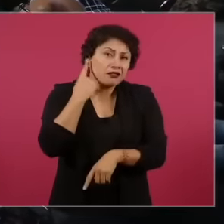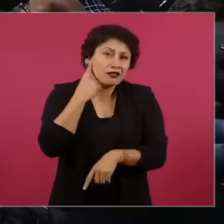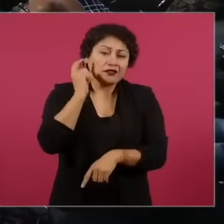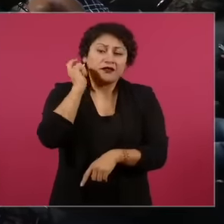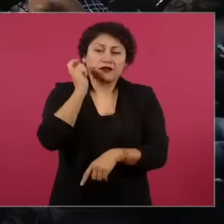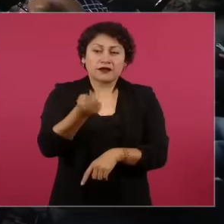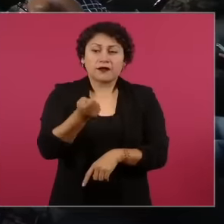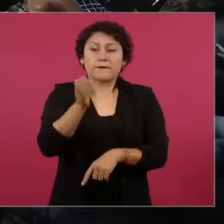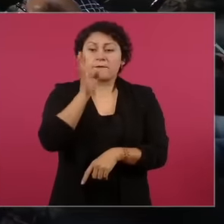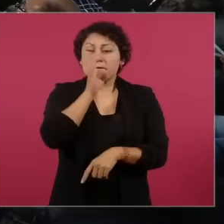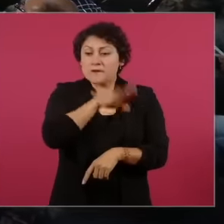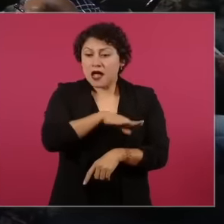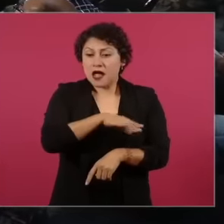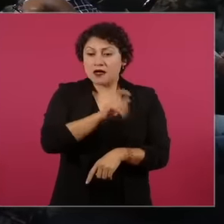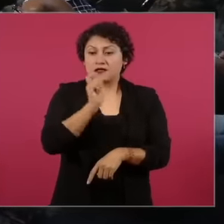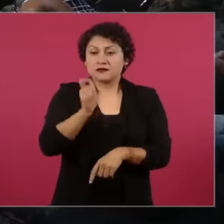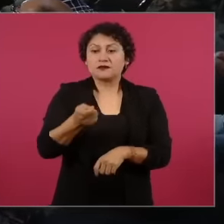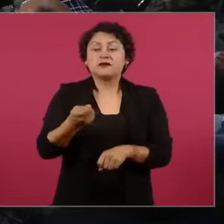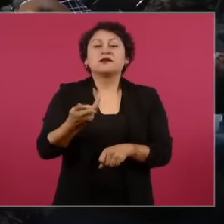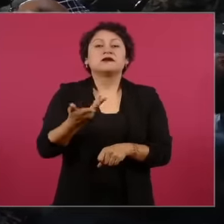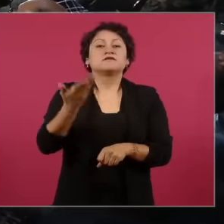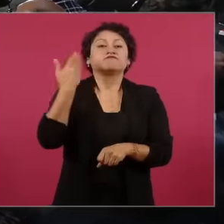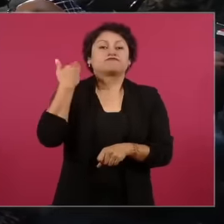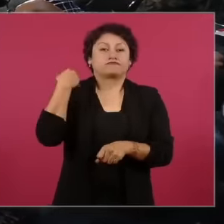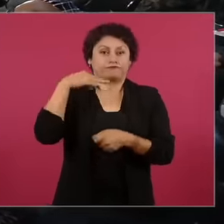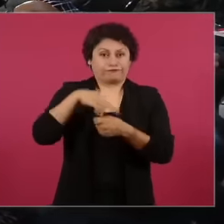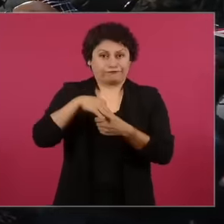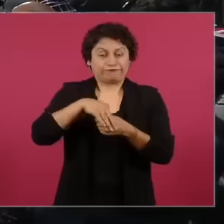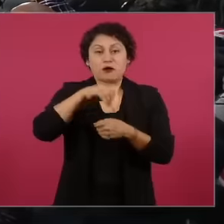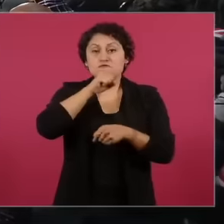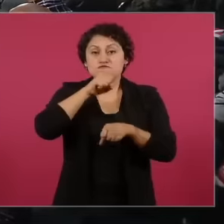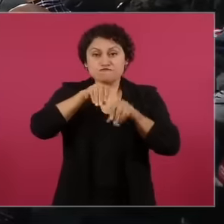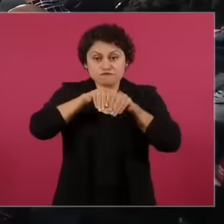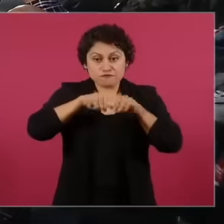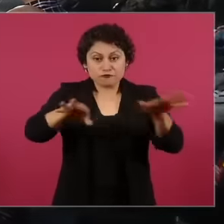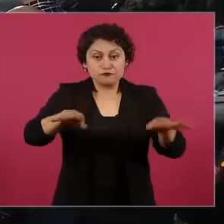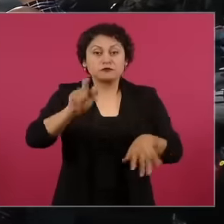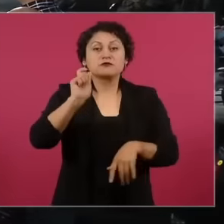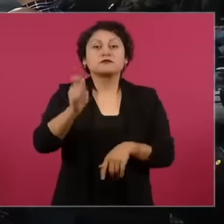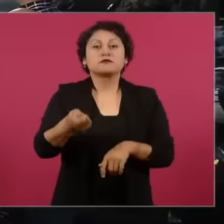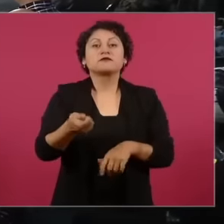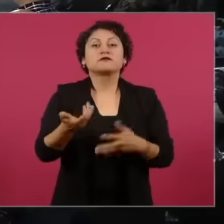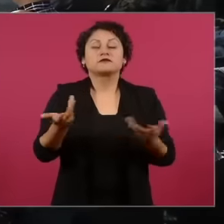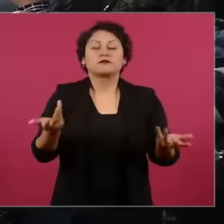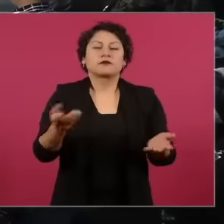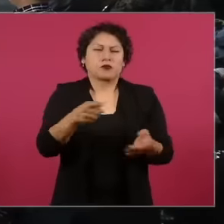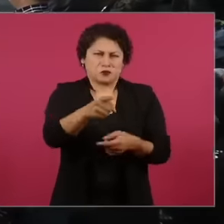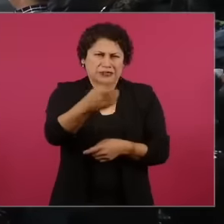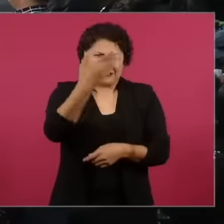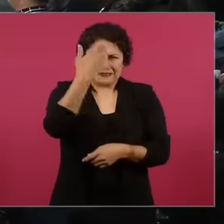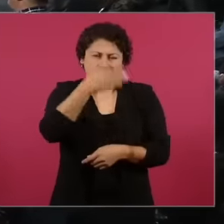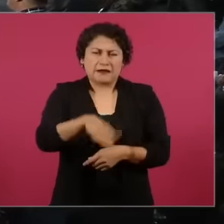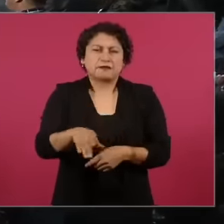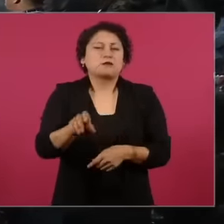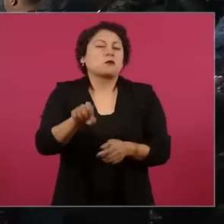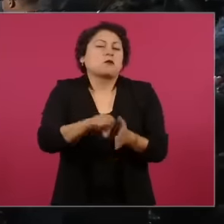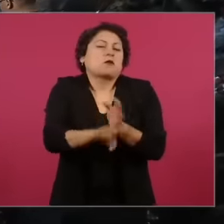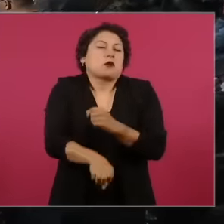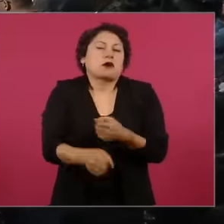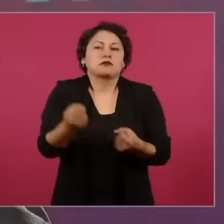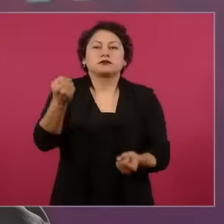last campaign was unbearable. You could go in a car listening to a news program and everything was against